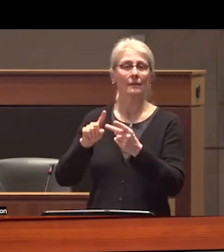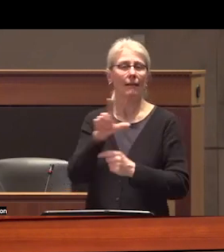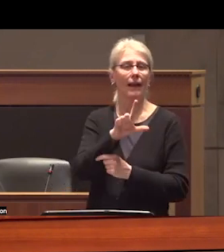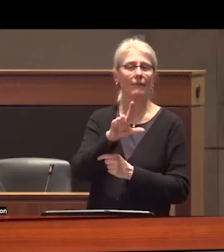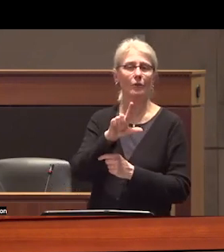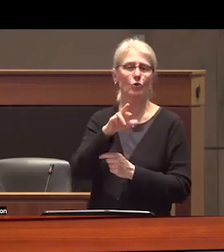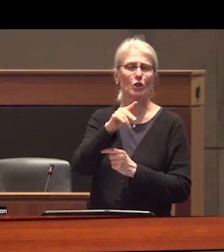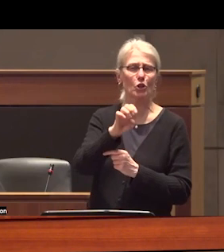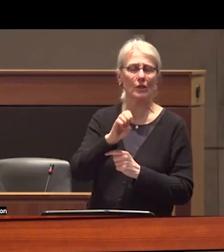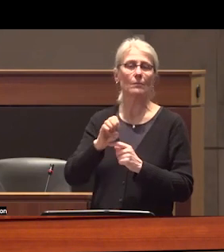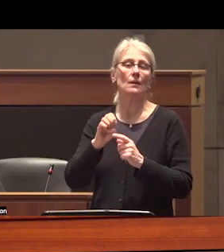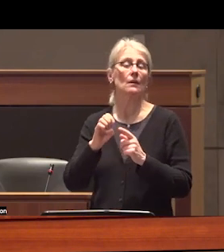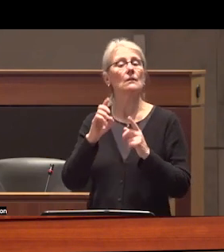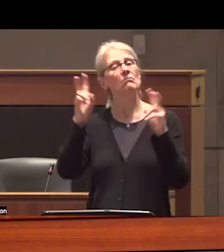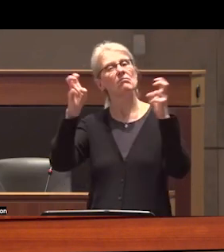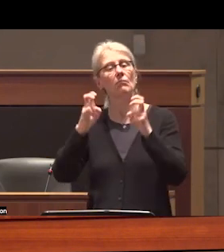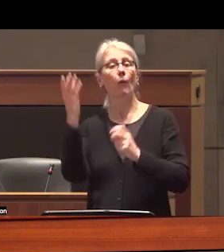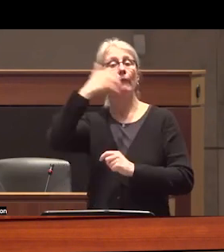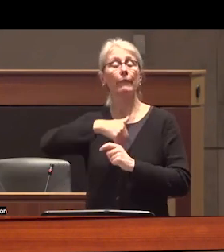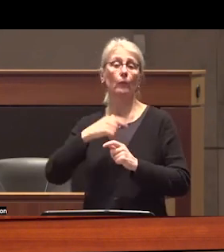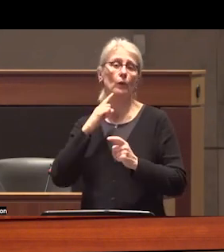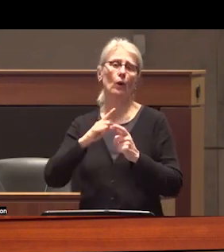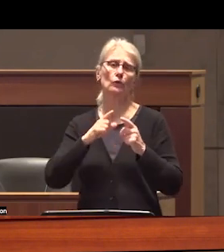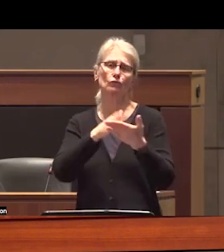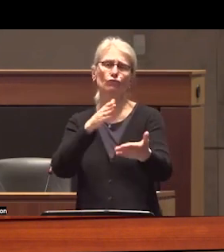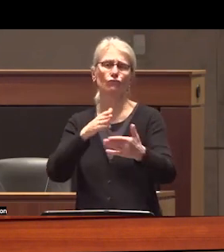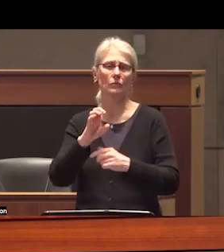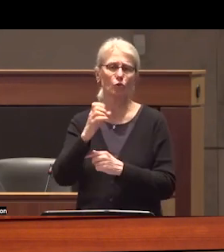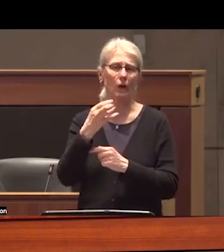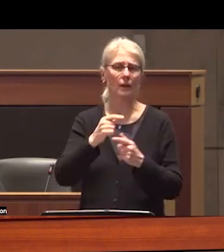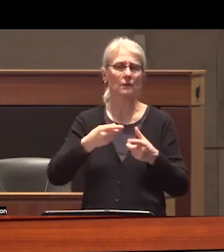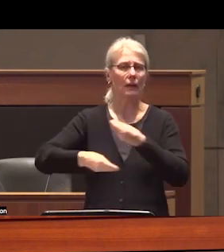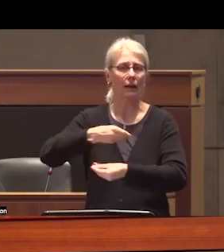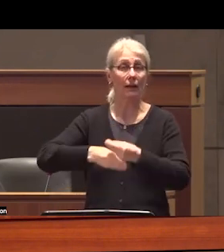the guise of fighting cross-border narcotics trafficking since then Western States Canada